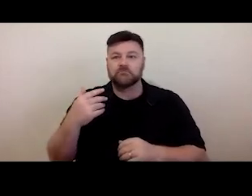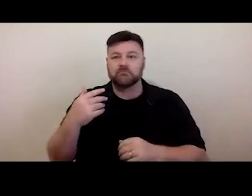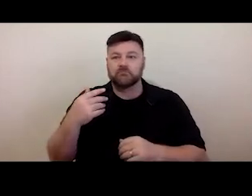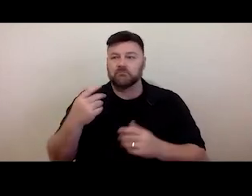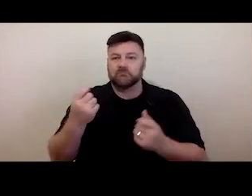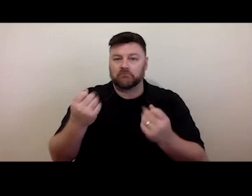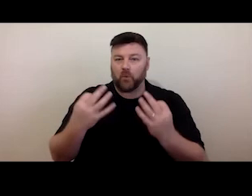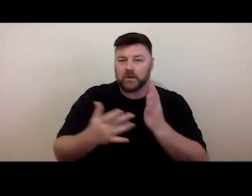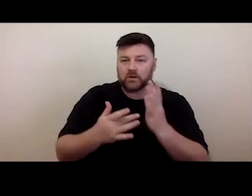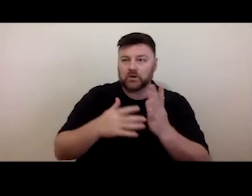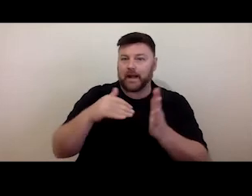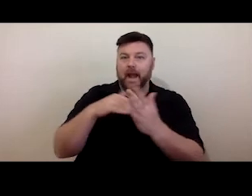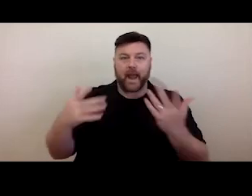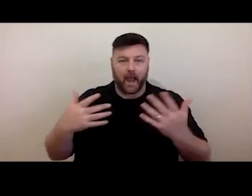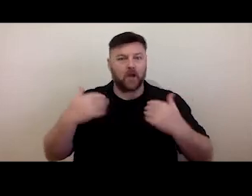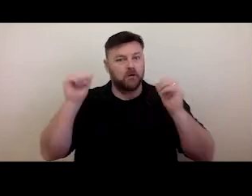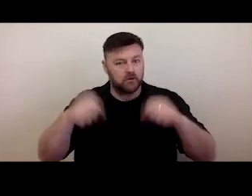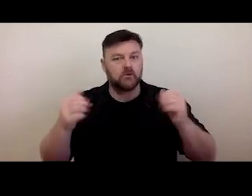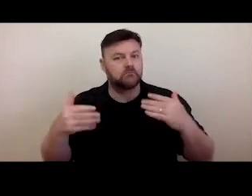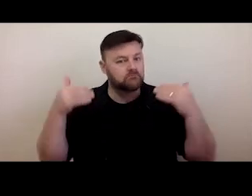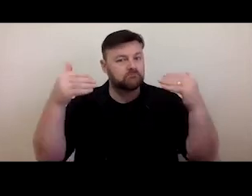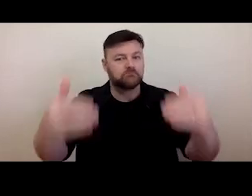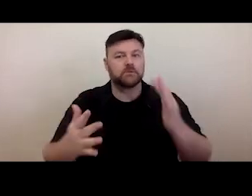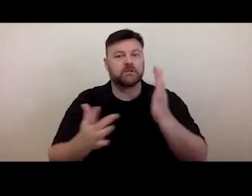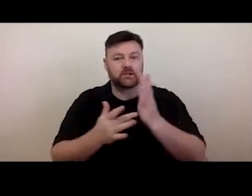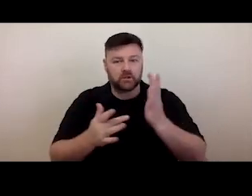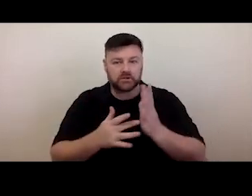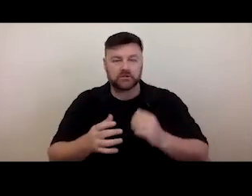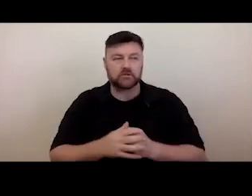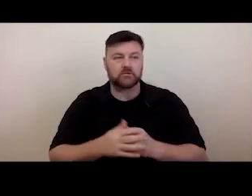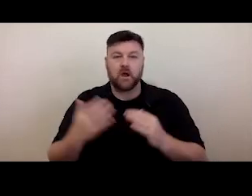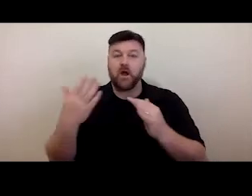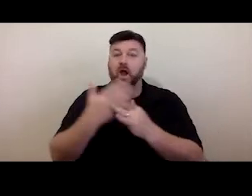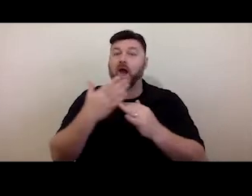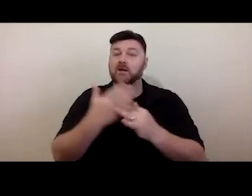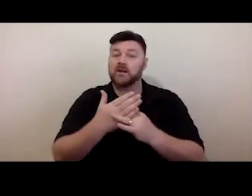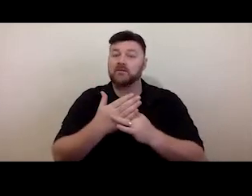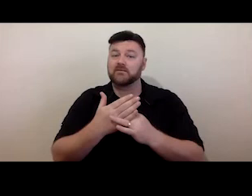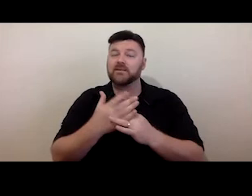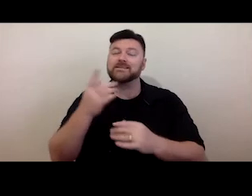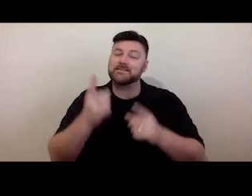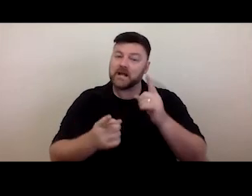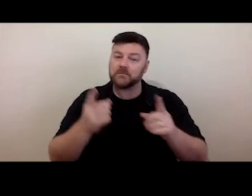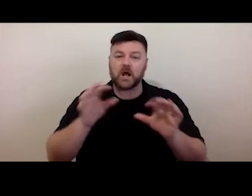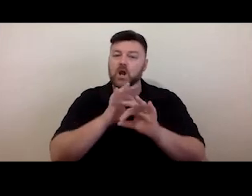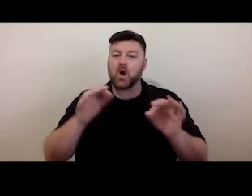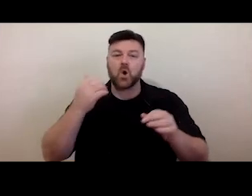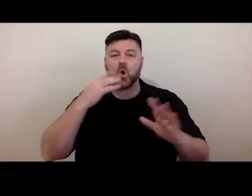rate, accessibility isn't always built into them from the start.